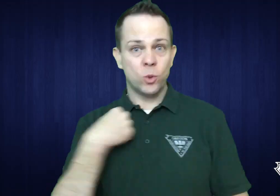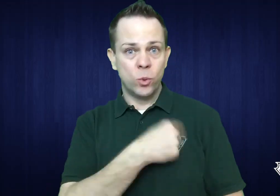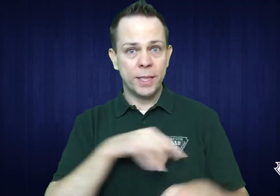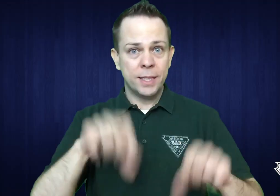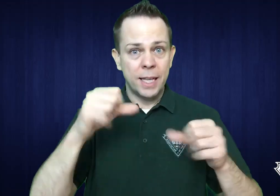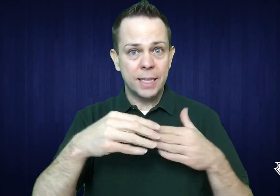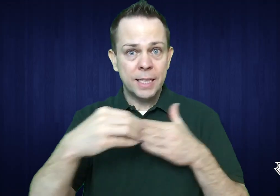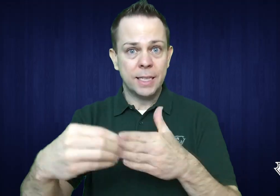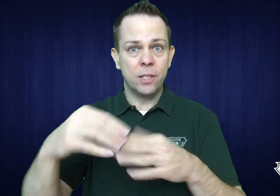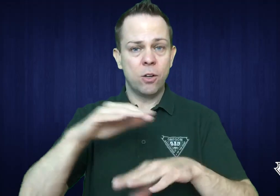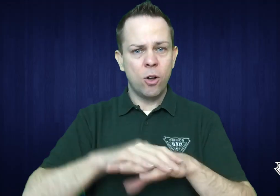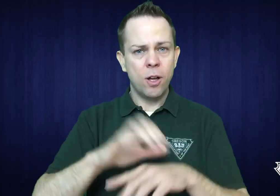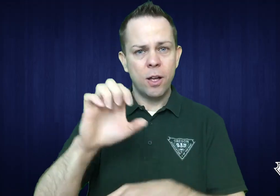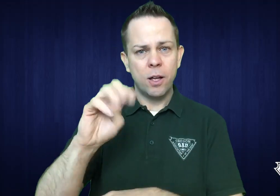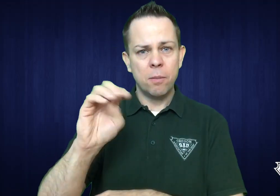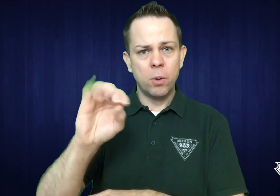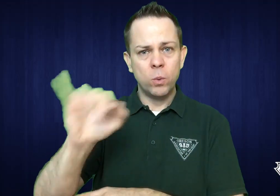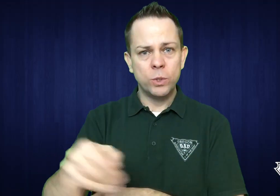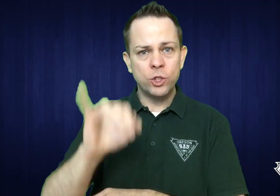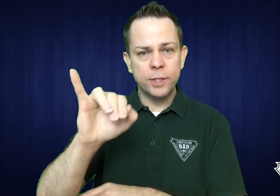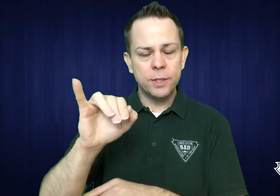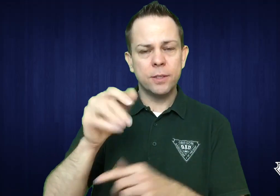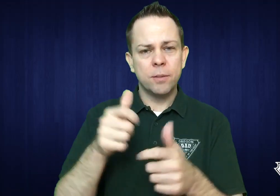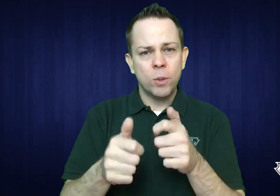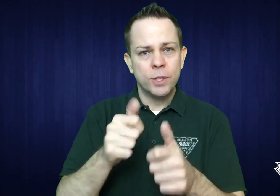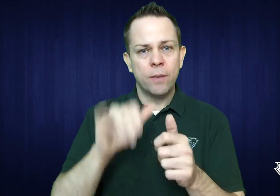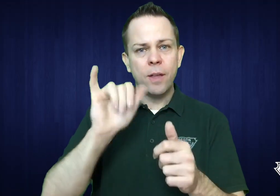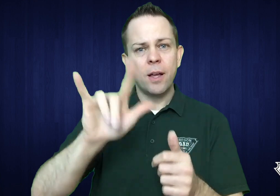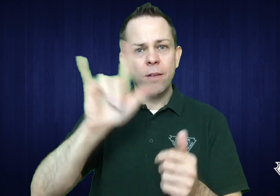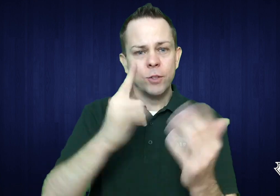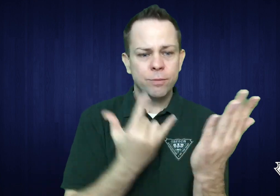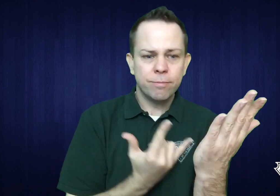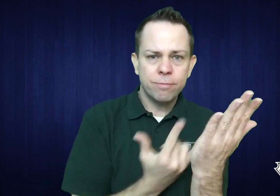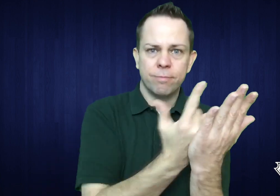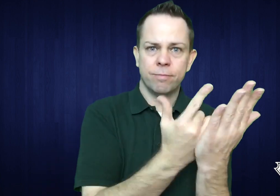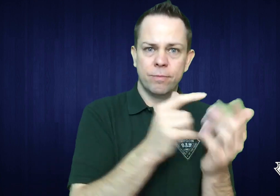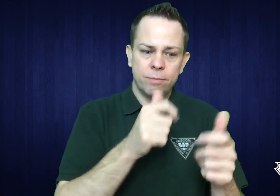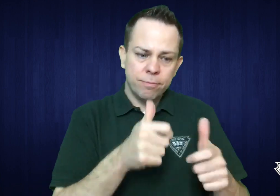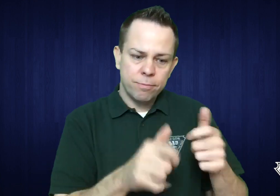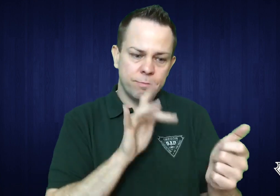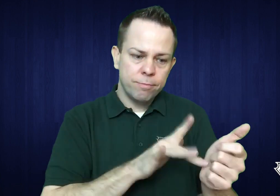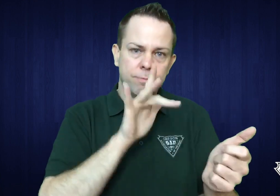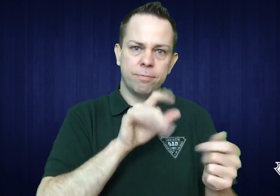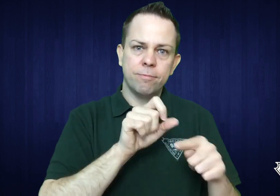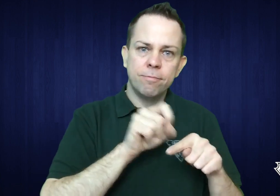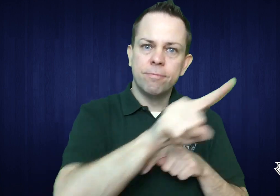We have taken the lead on emoji, with the "I Love You" symbol being able to be clicked on and included